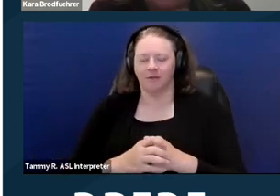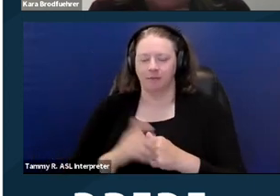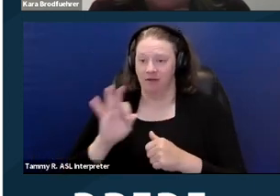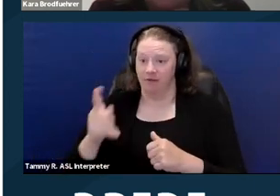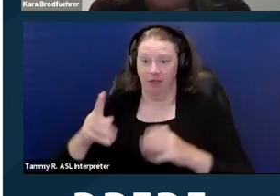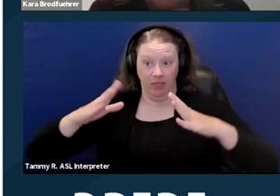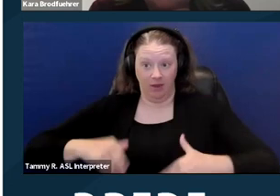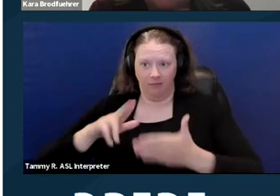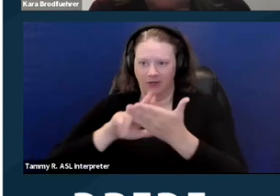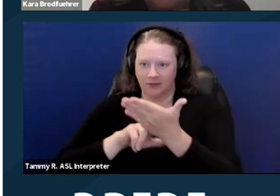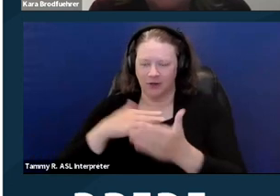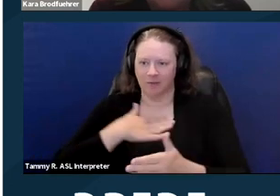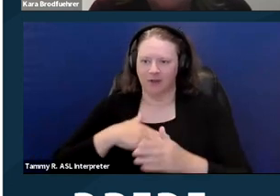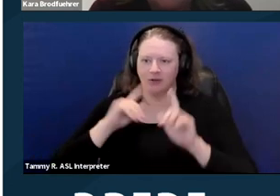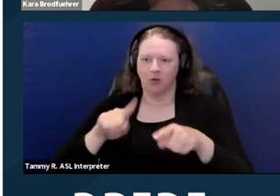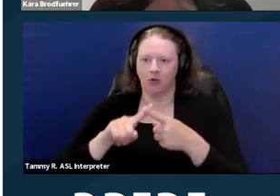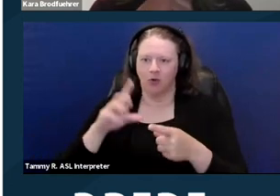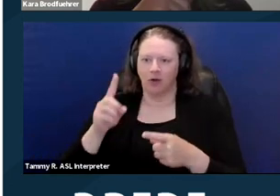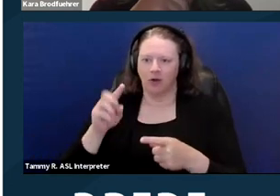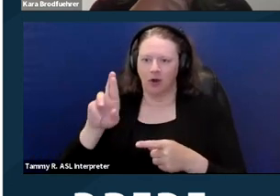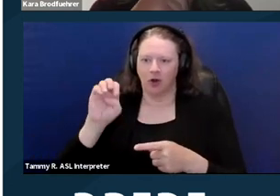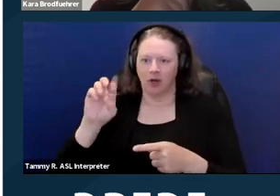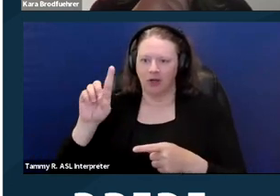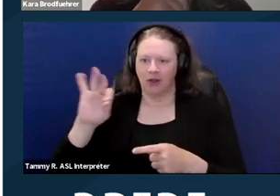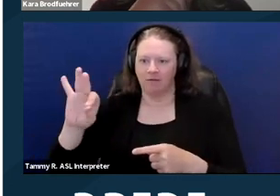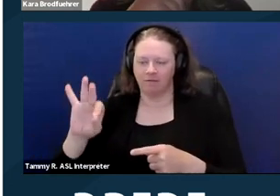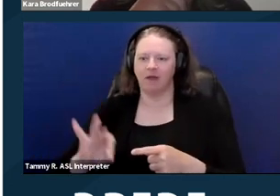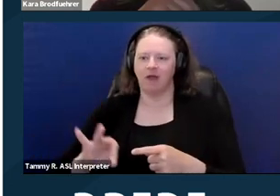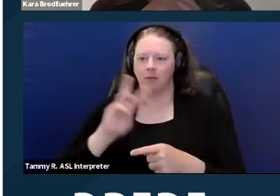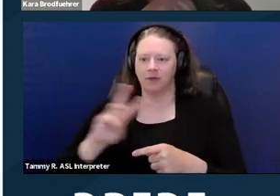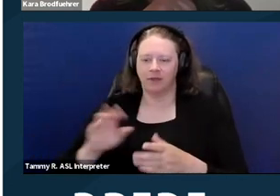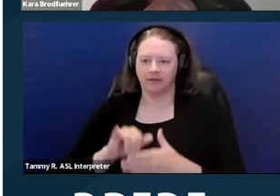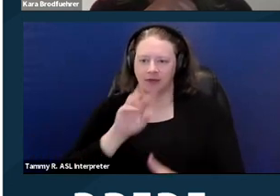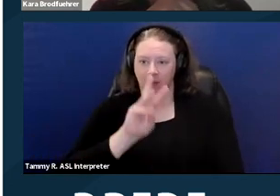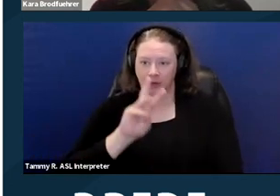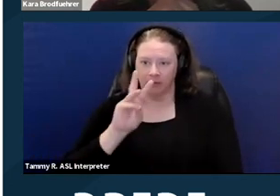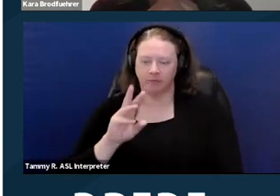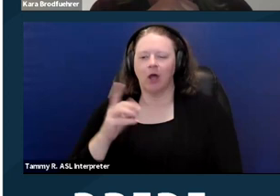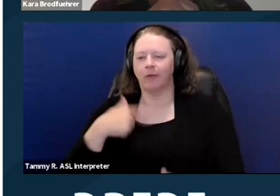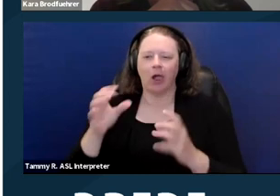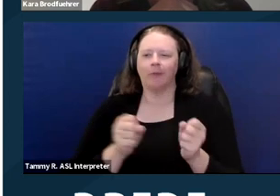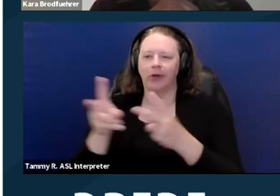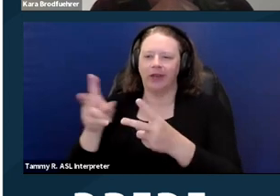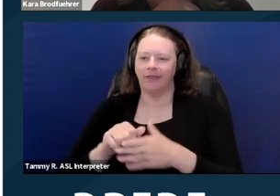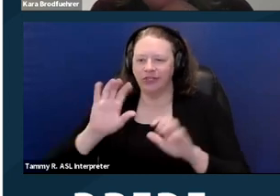please go to DREDF website, which is www, well I'll put it in the chat.